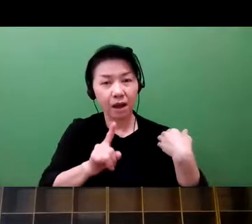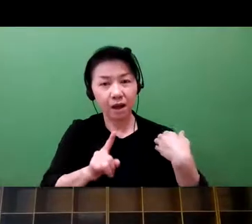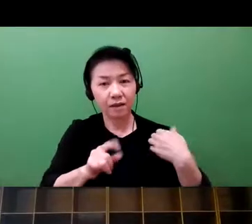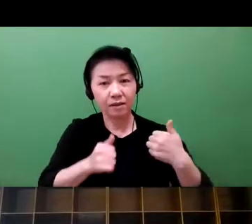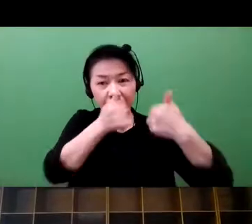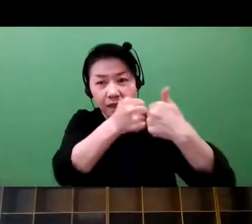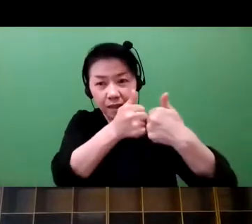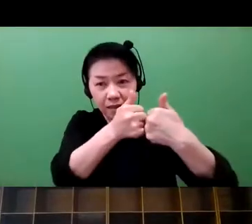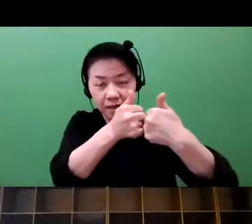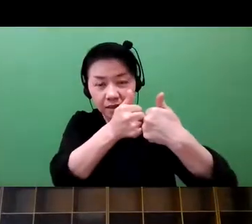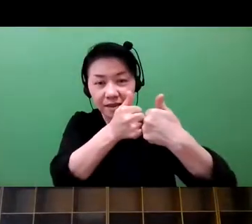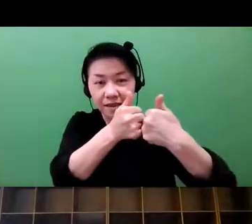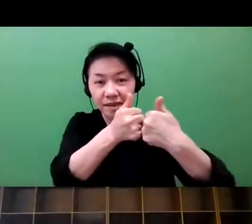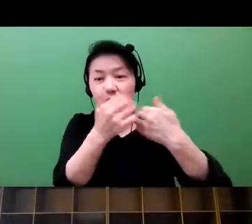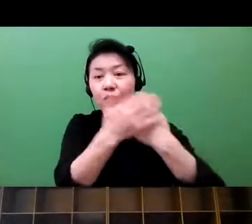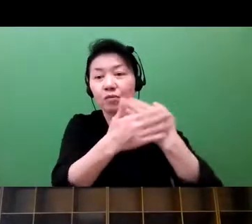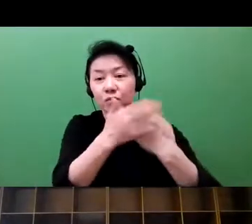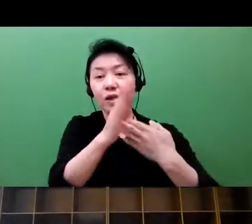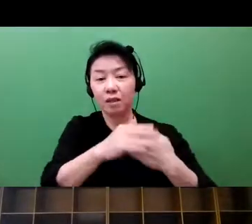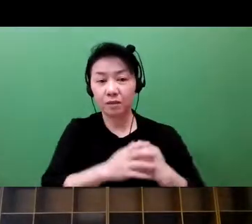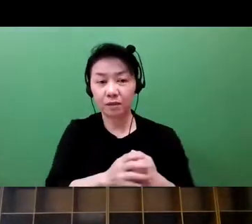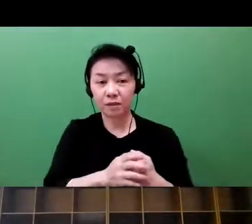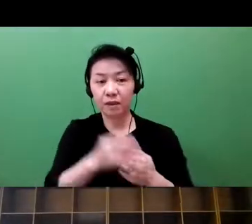And on the offensive side, they can